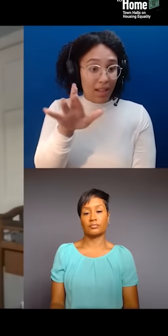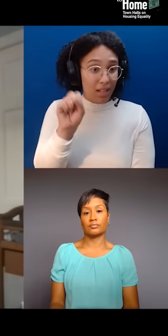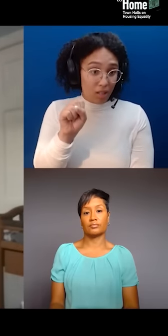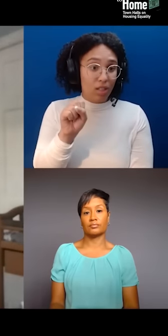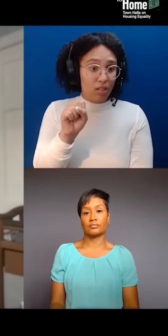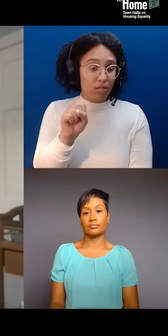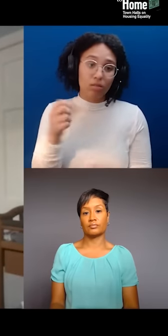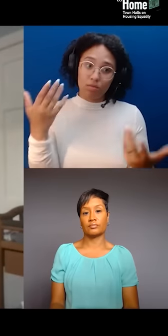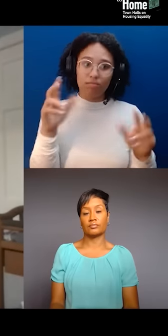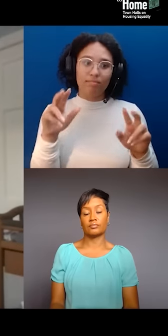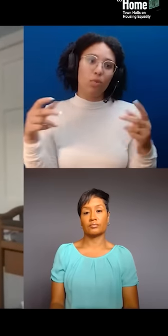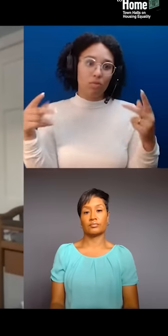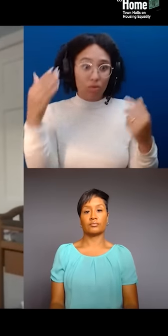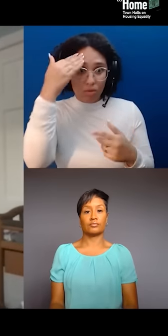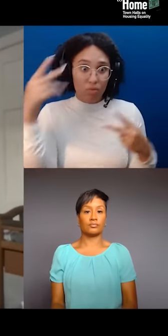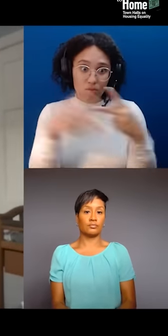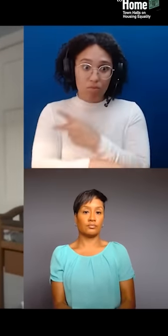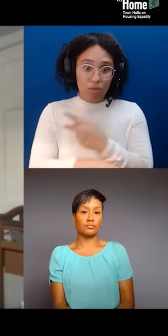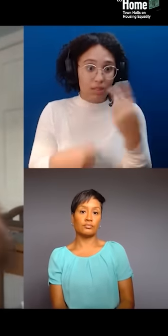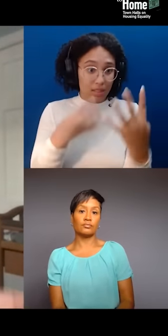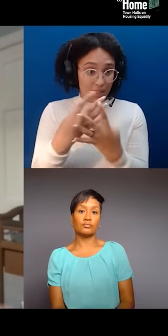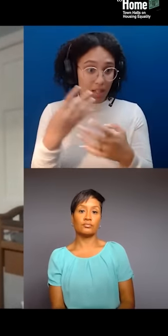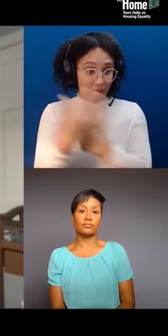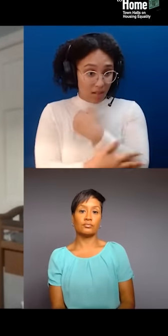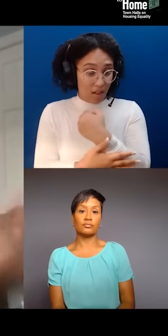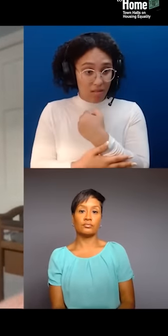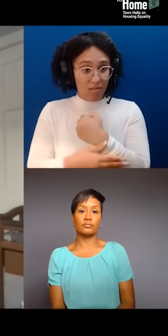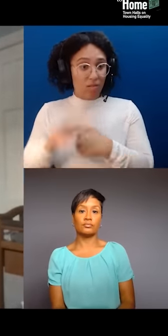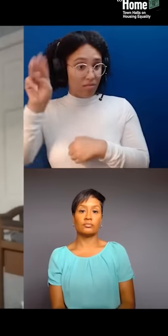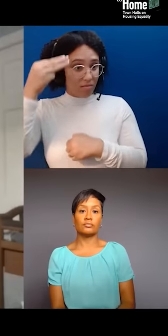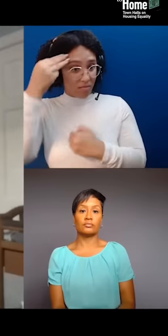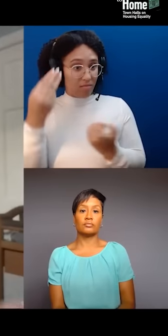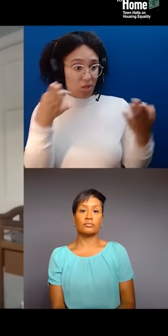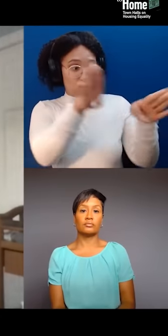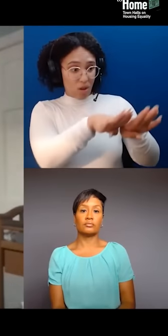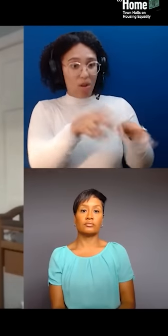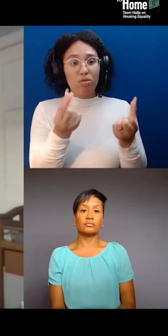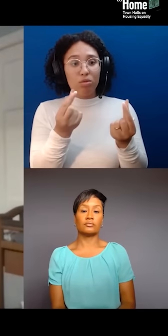in the guise of that, decided to open up for new borough-based jails, right? Minus Staten Island.